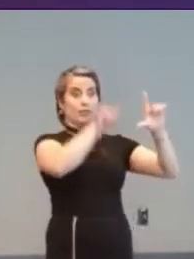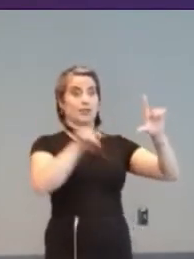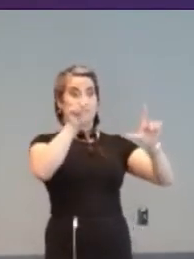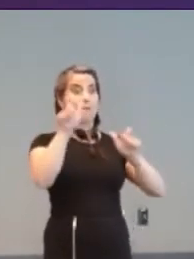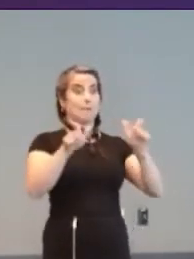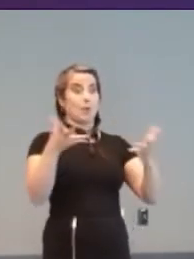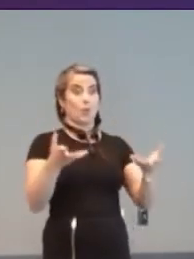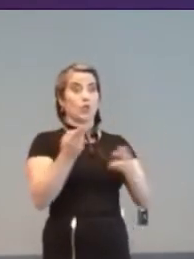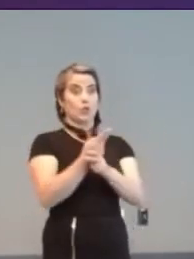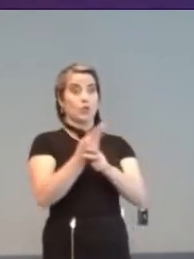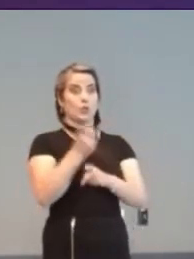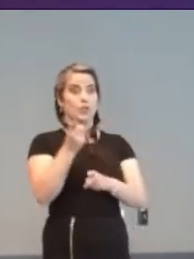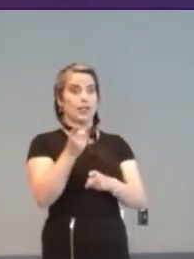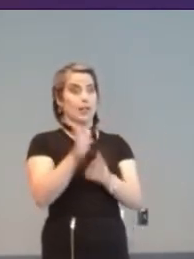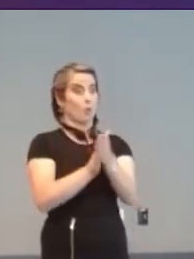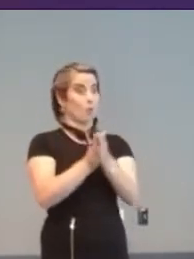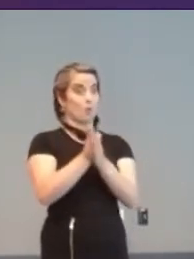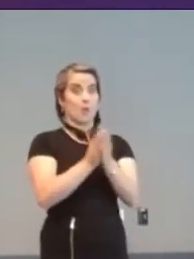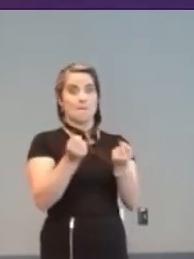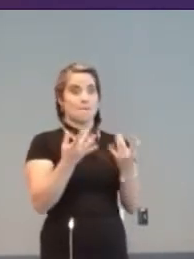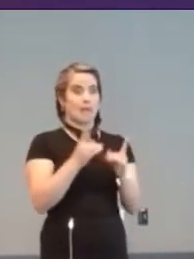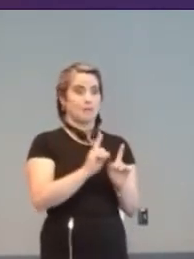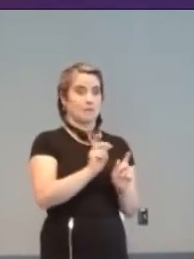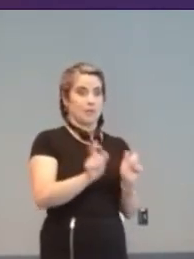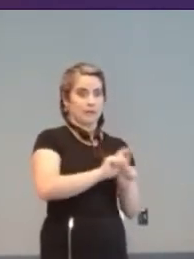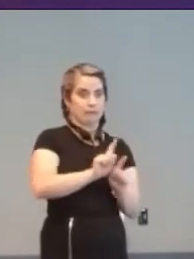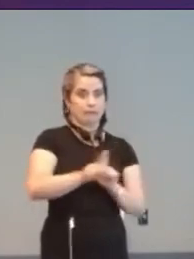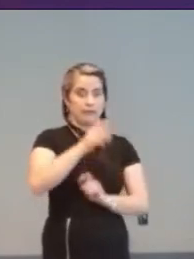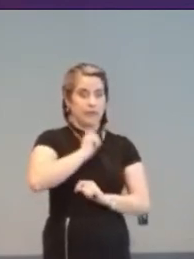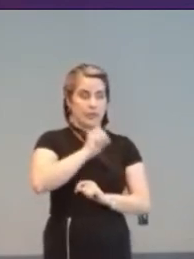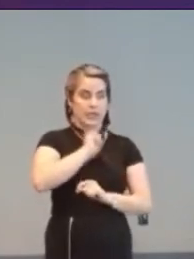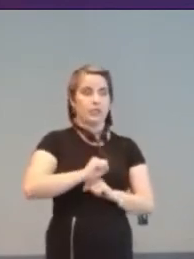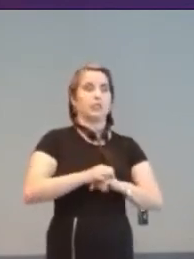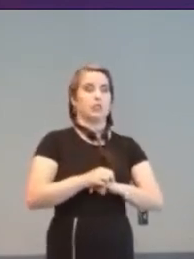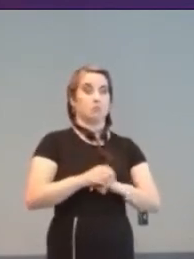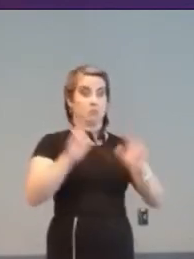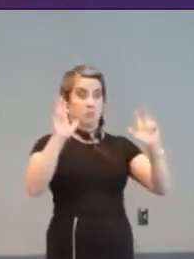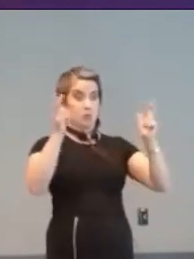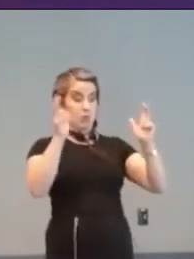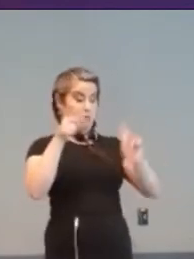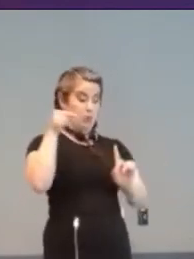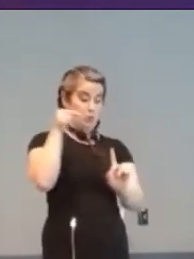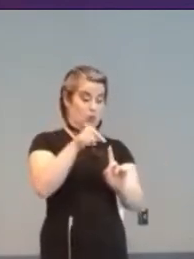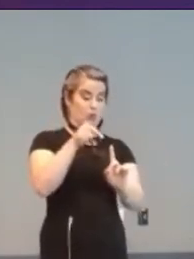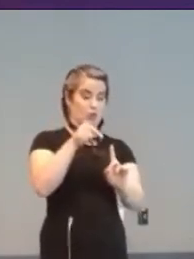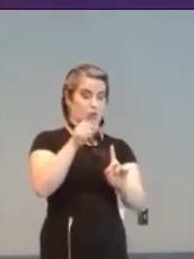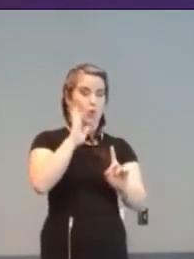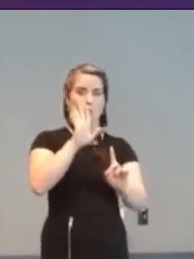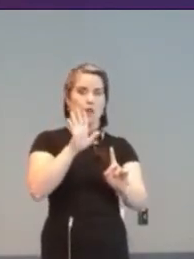It appeals to a wide age range. Computers can help you achieve your aims and objectives whether you